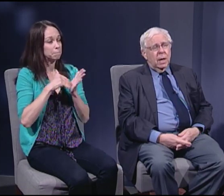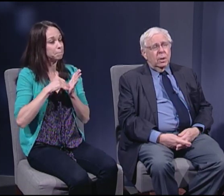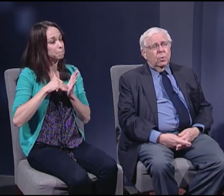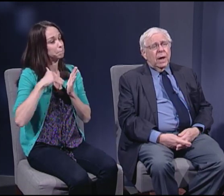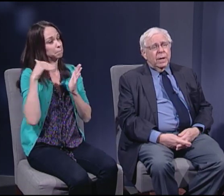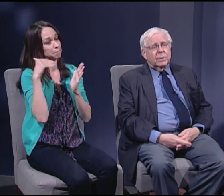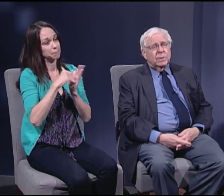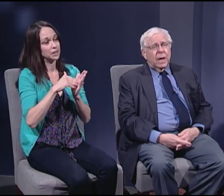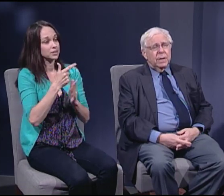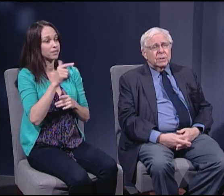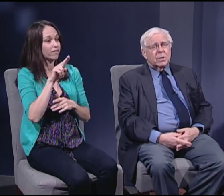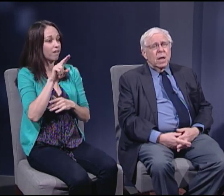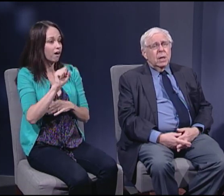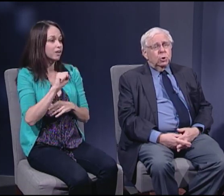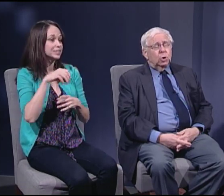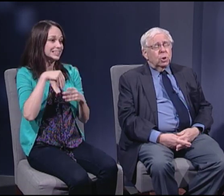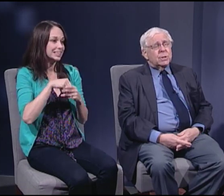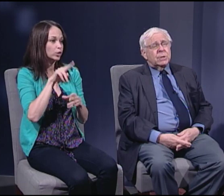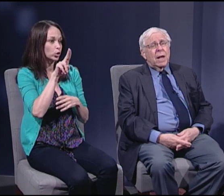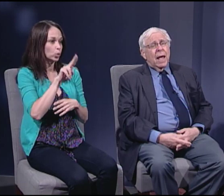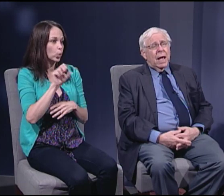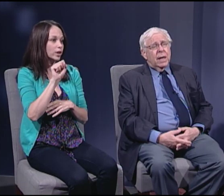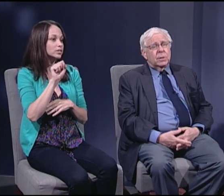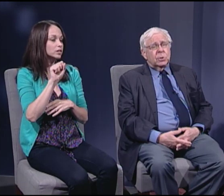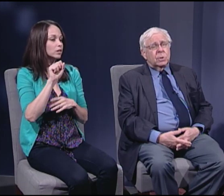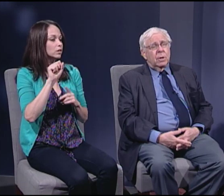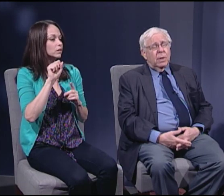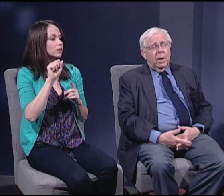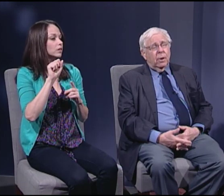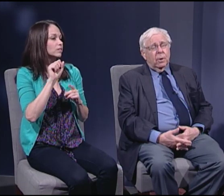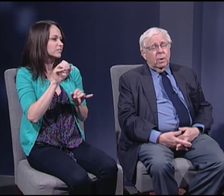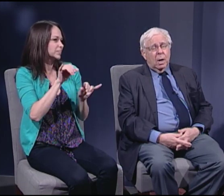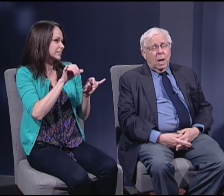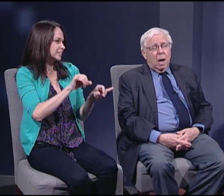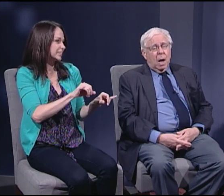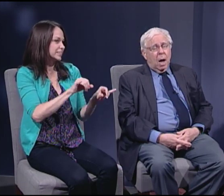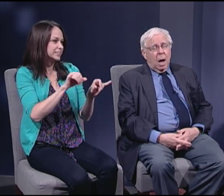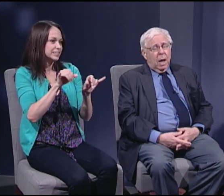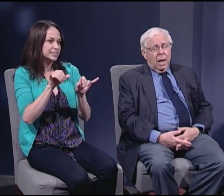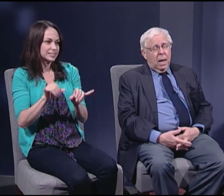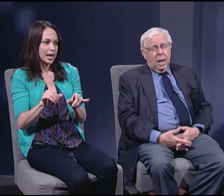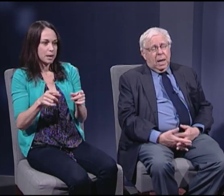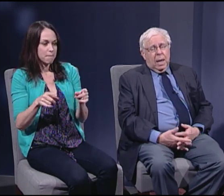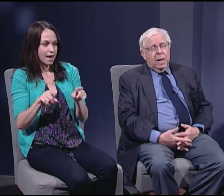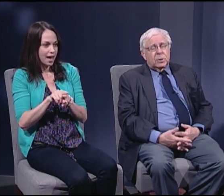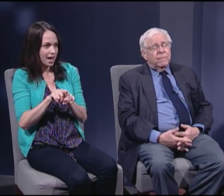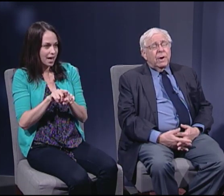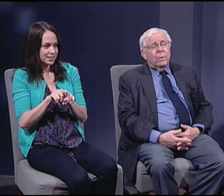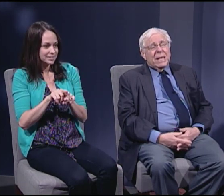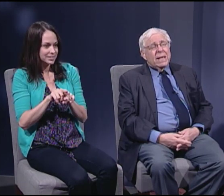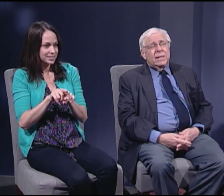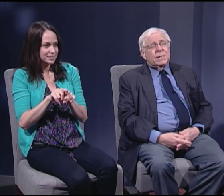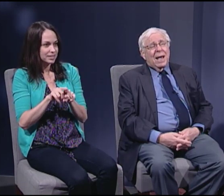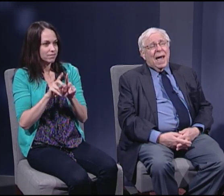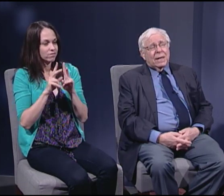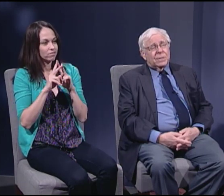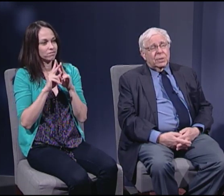in the United States just as there is very easy access